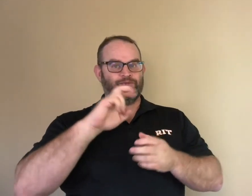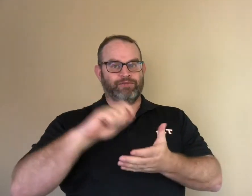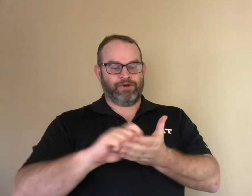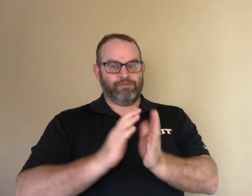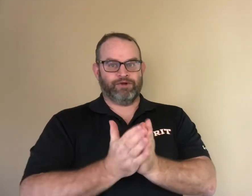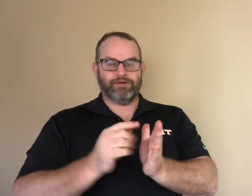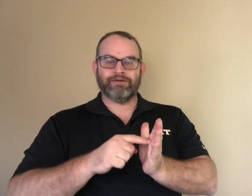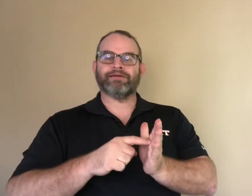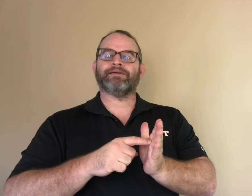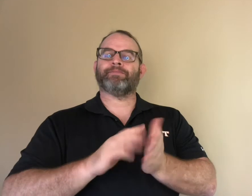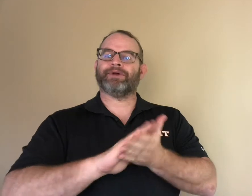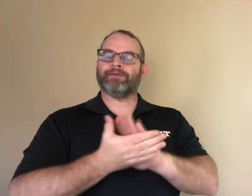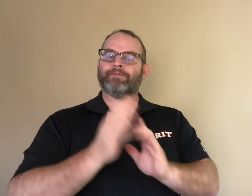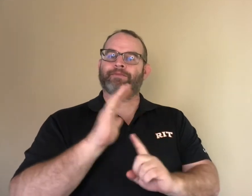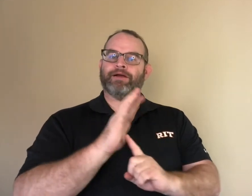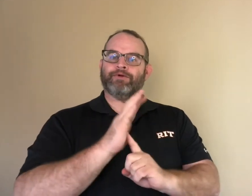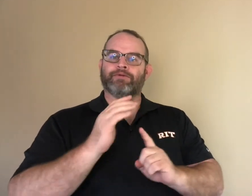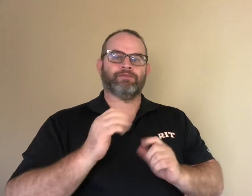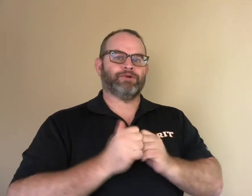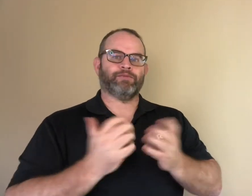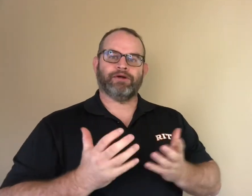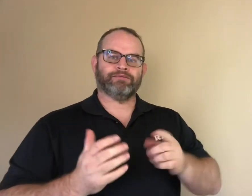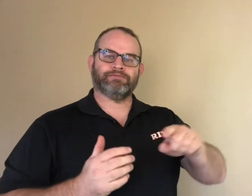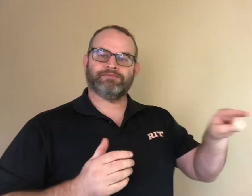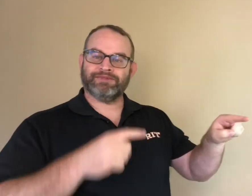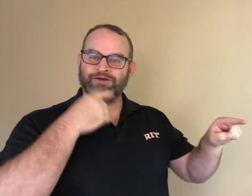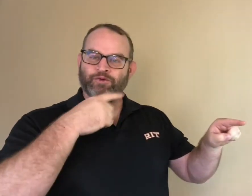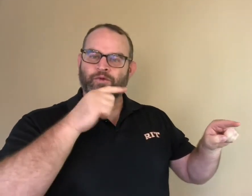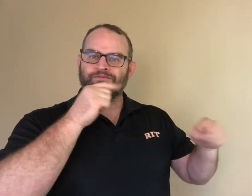His legal code book eventually became popular with the hearing population.